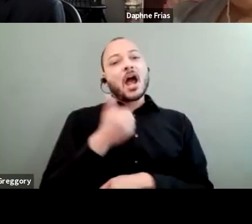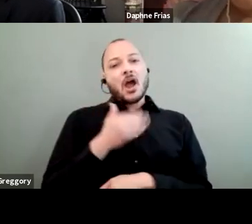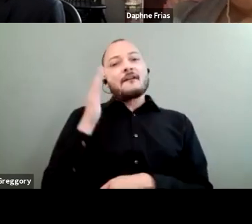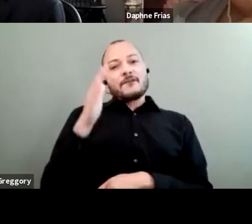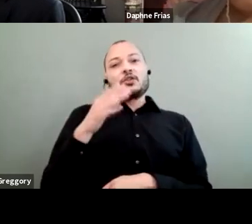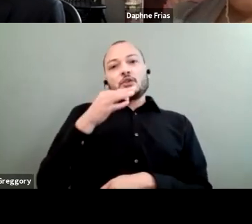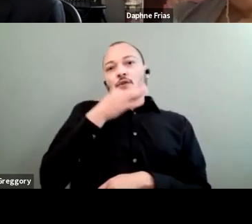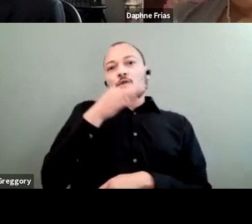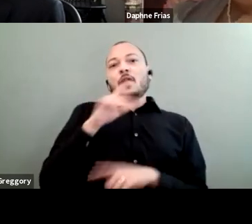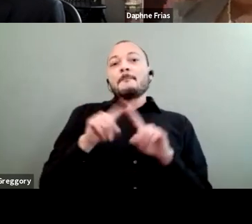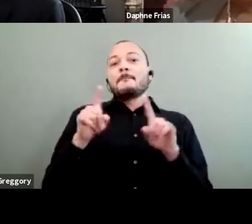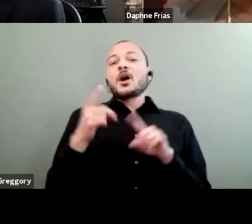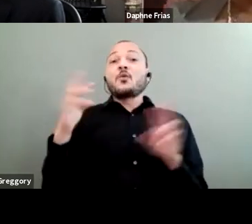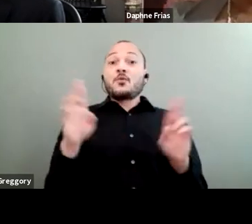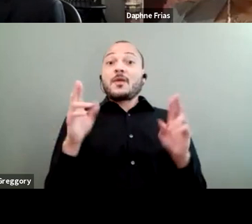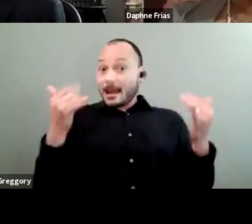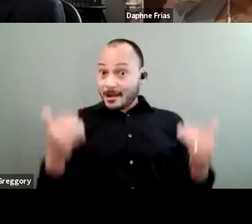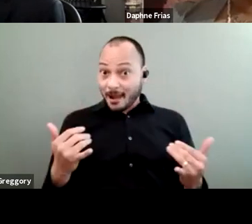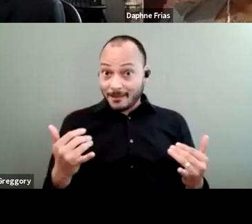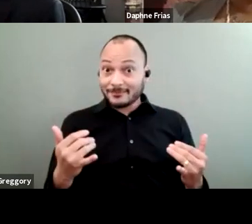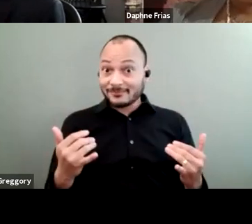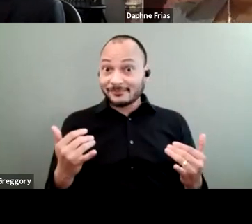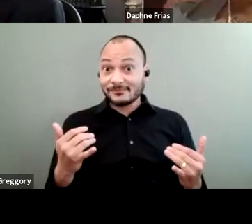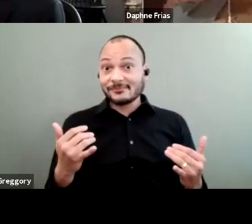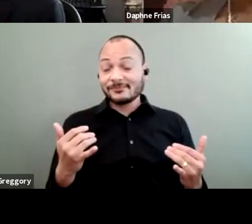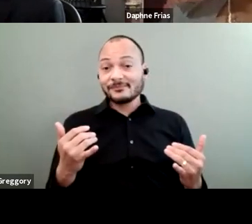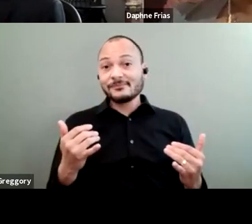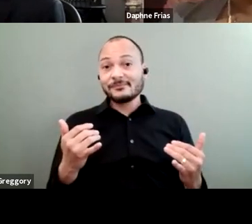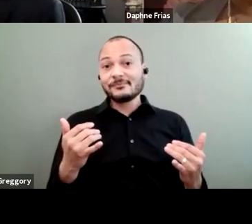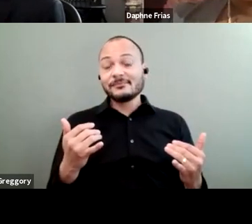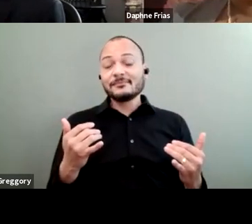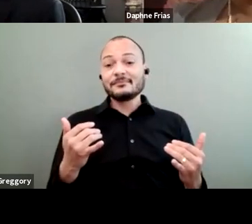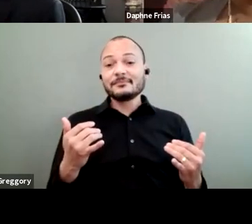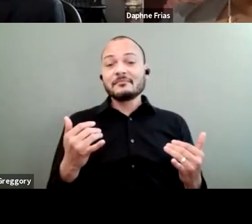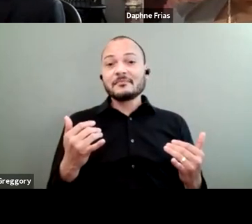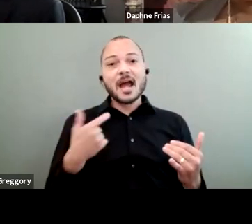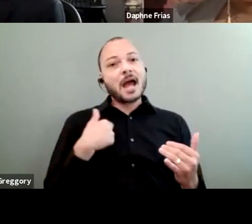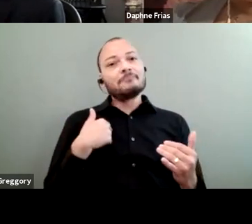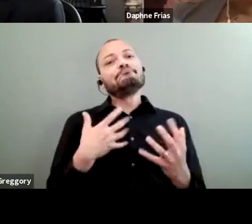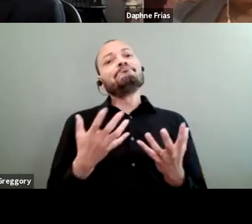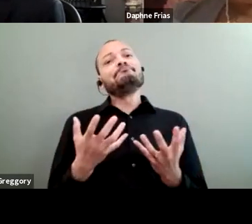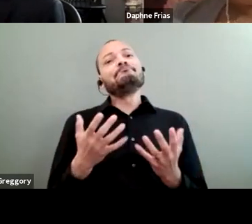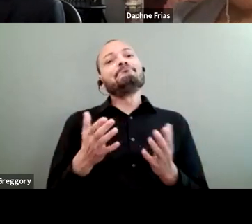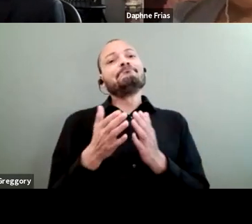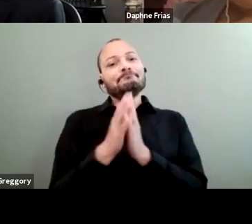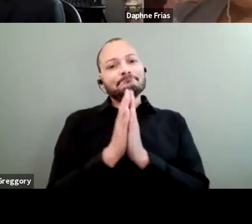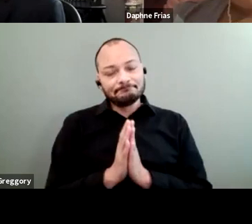We are ready right now. So I implore each of you to also be ready with us,